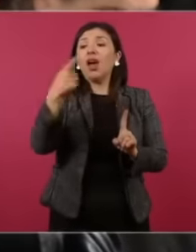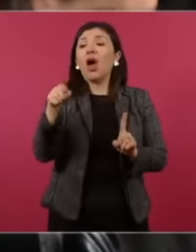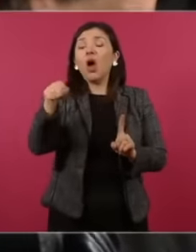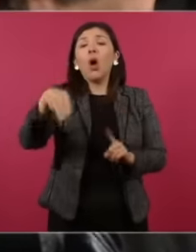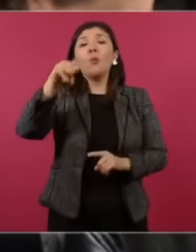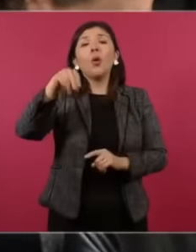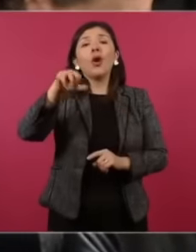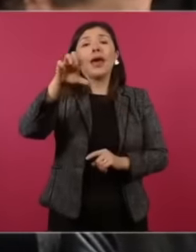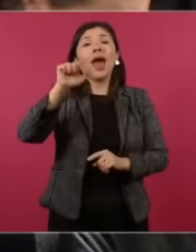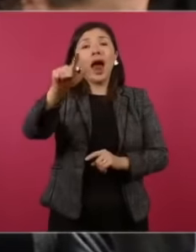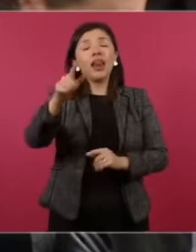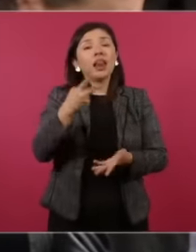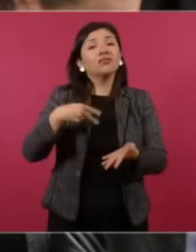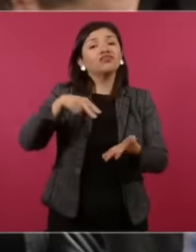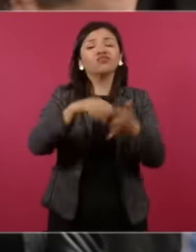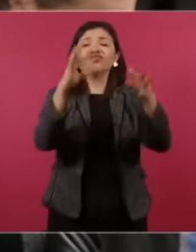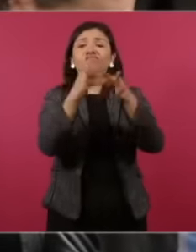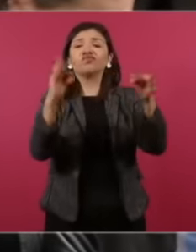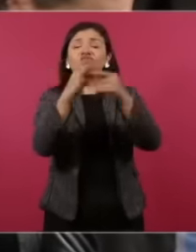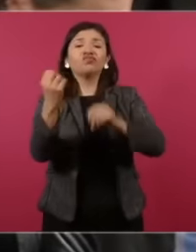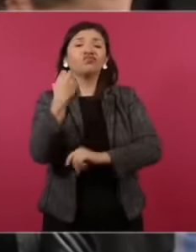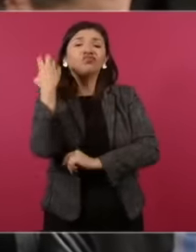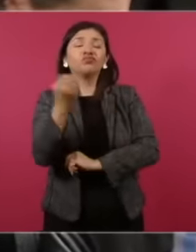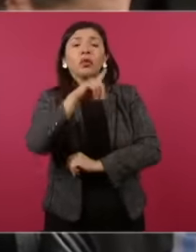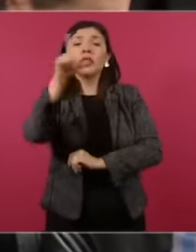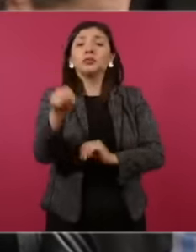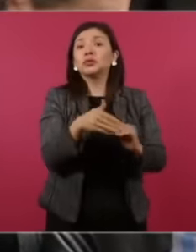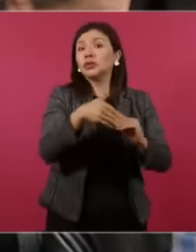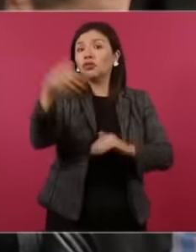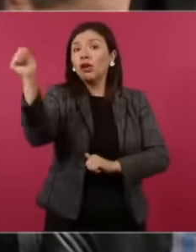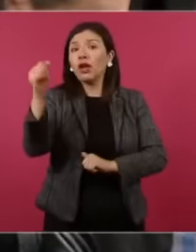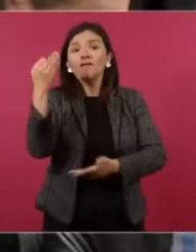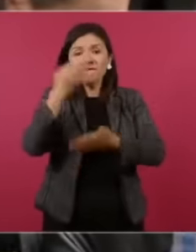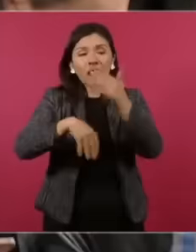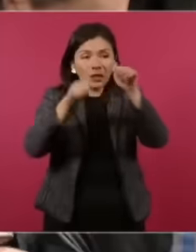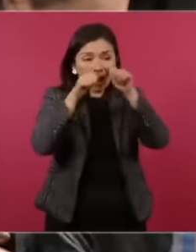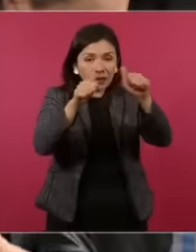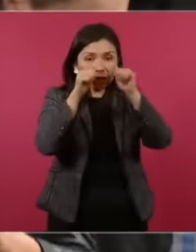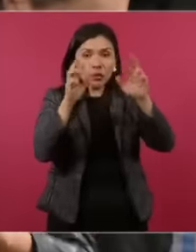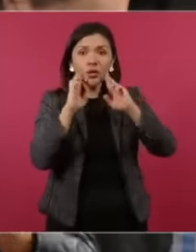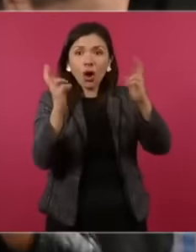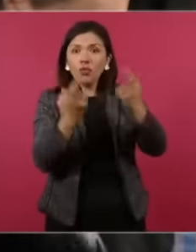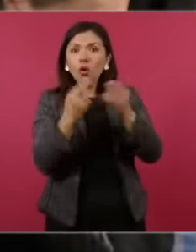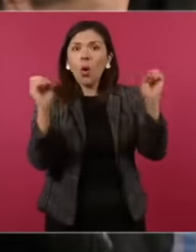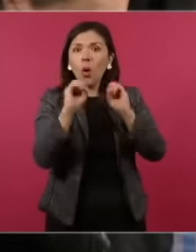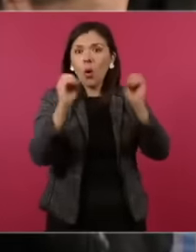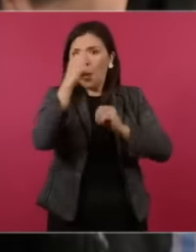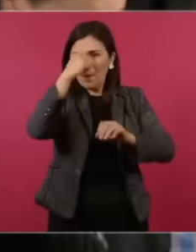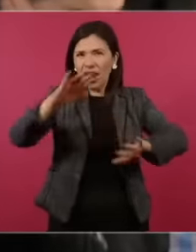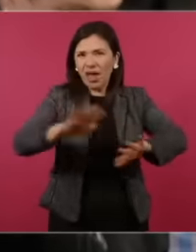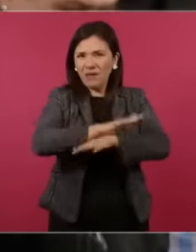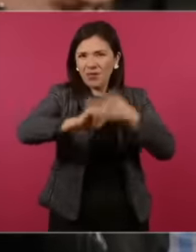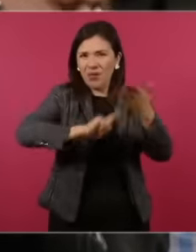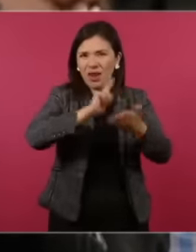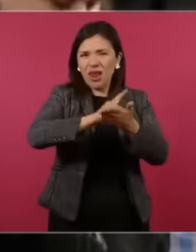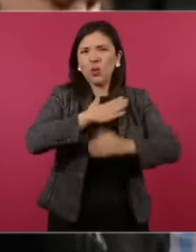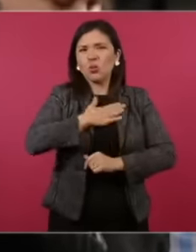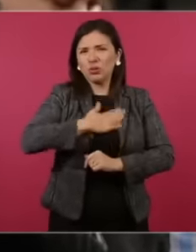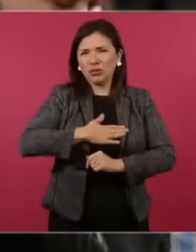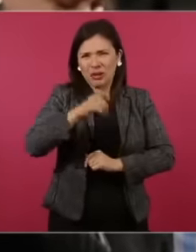a speech and he left, he didn't attend the meeting of the Justice Reform that you propose and